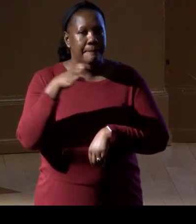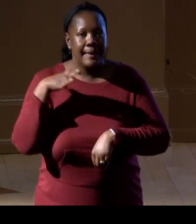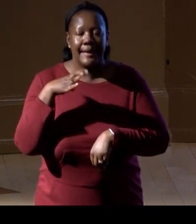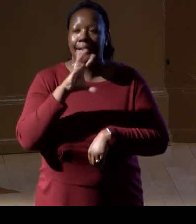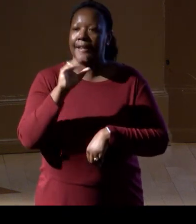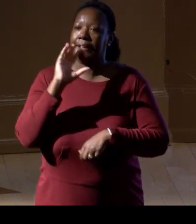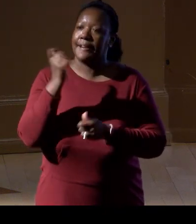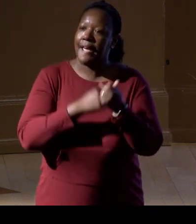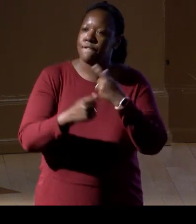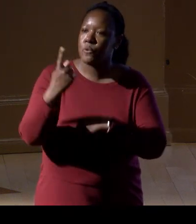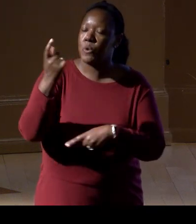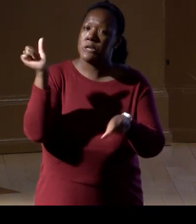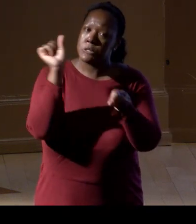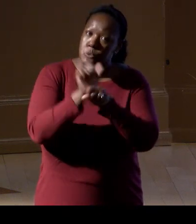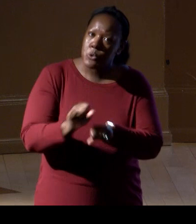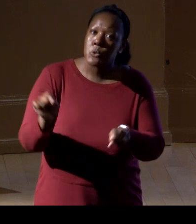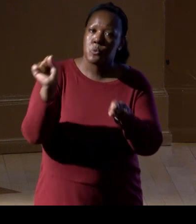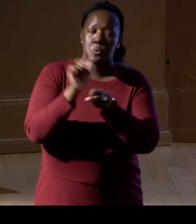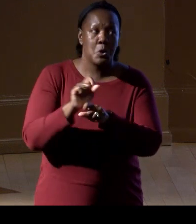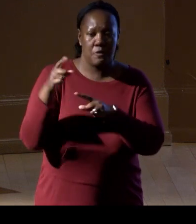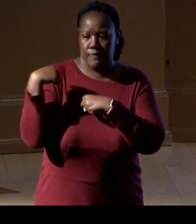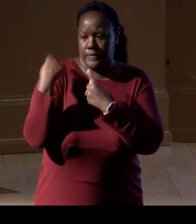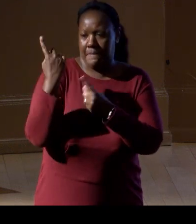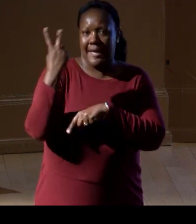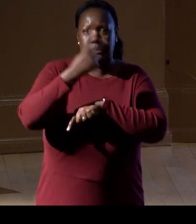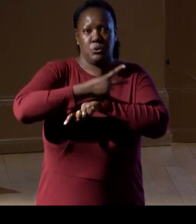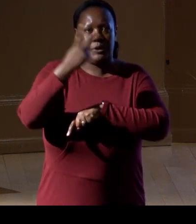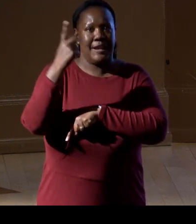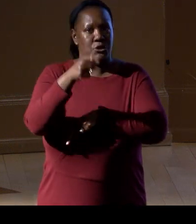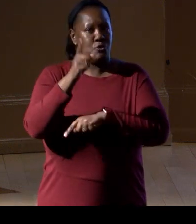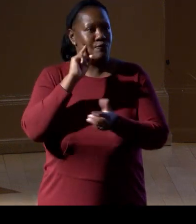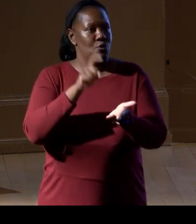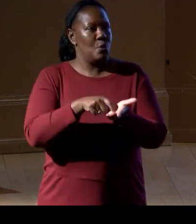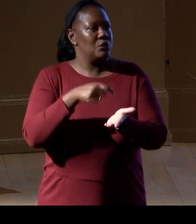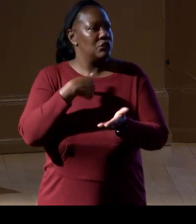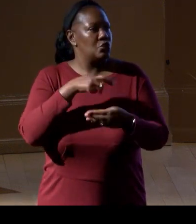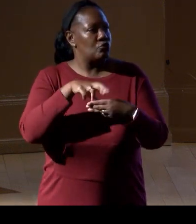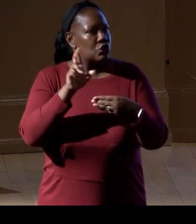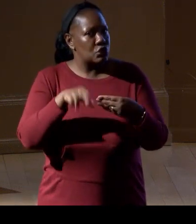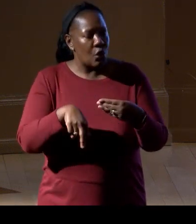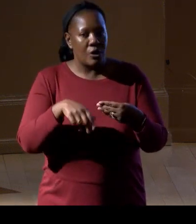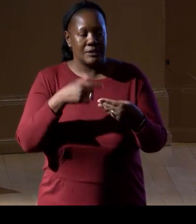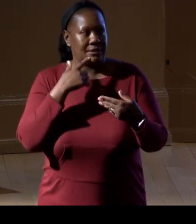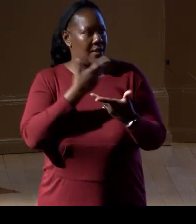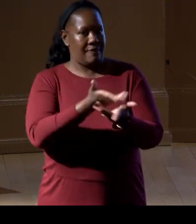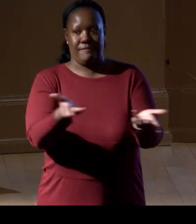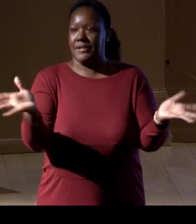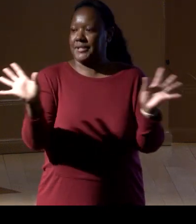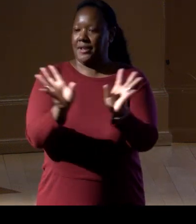I think over the last two days you saw the results of all that hard work, and we have a ton of information